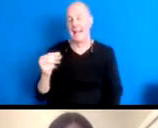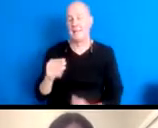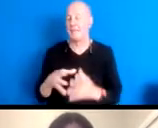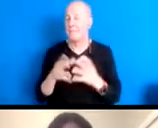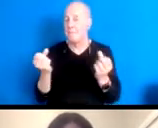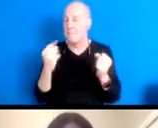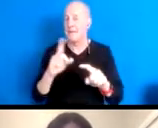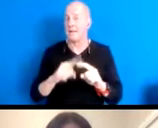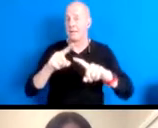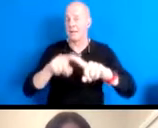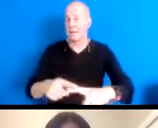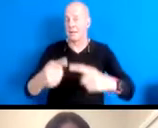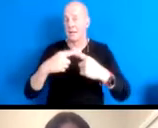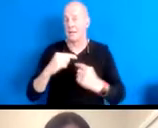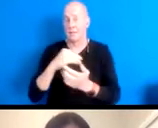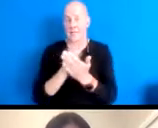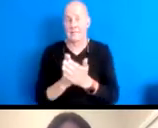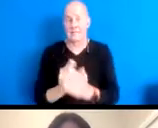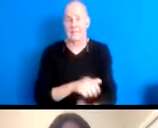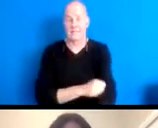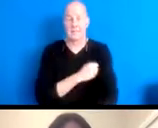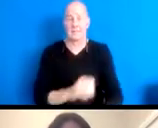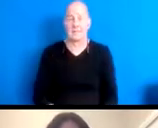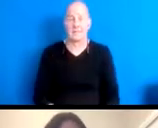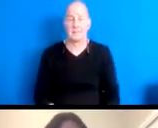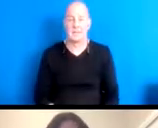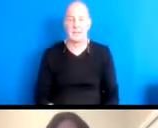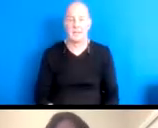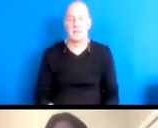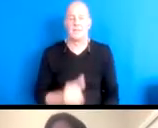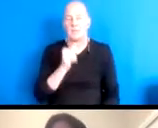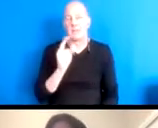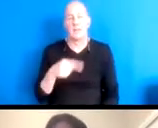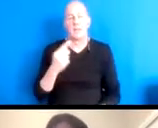16:23:29 Next slide, rather than seeing it as a value in a hierarchy we place it in an